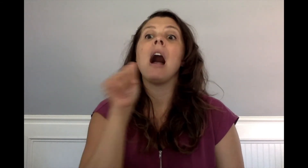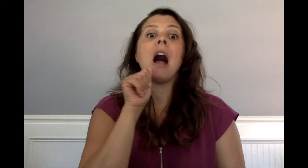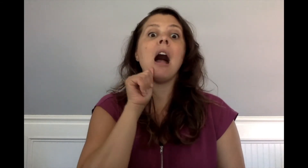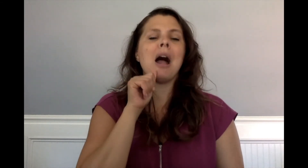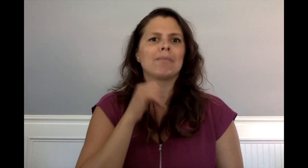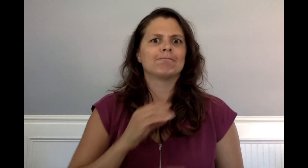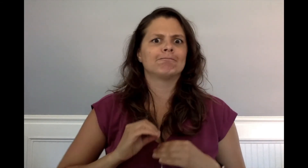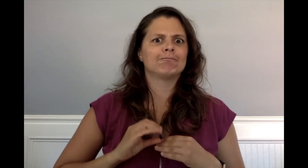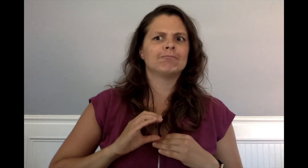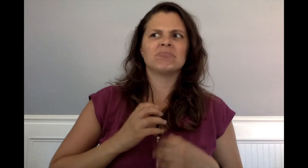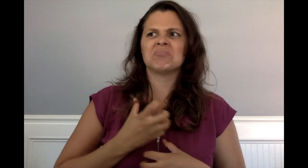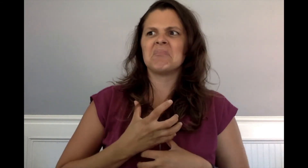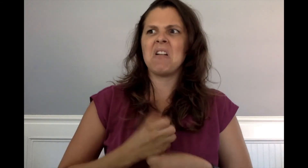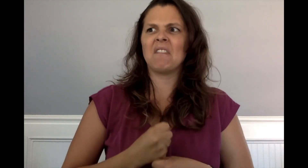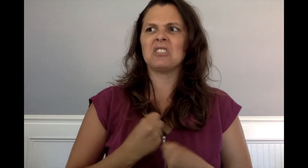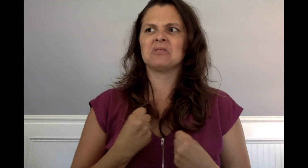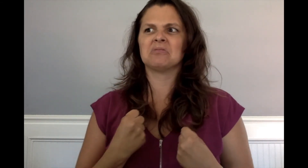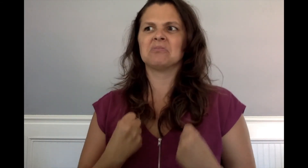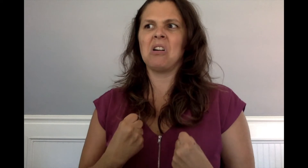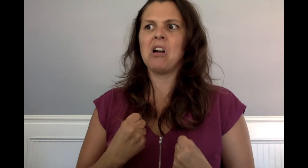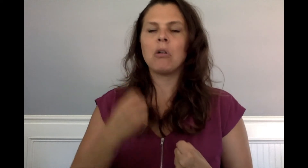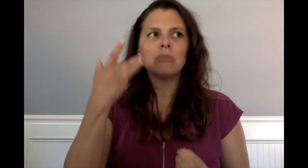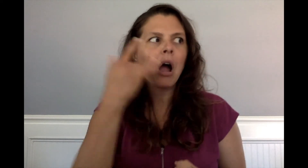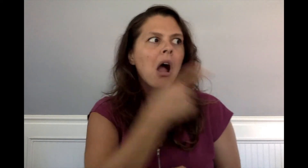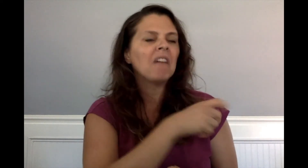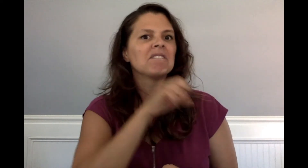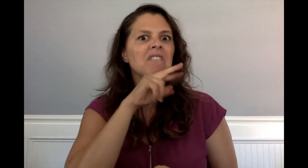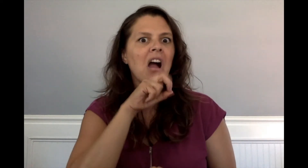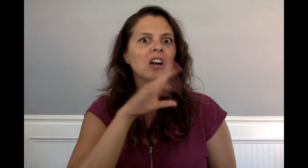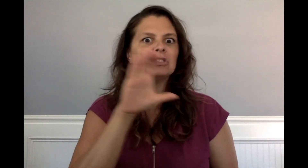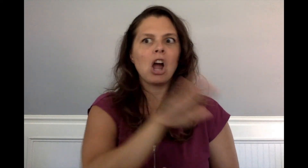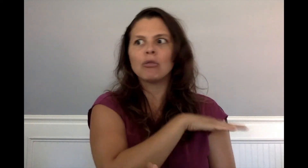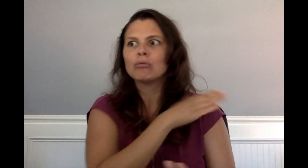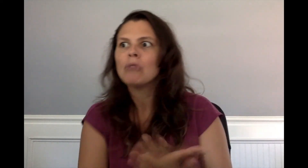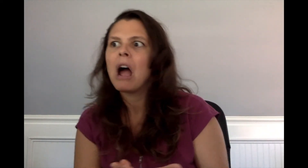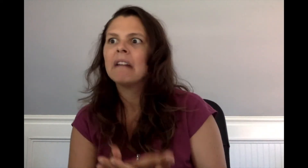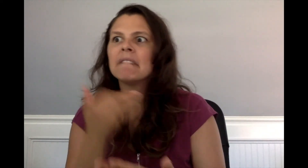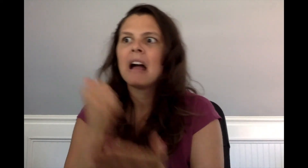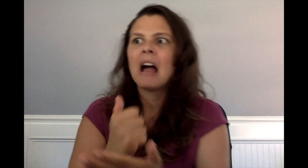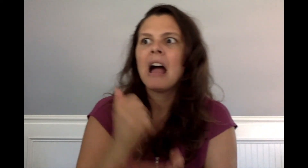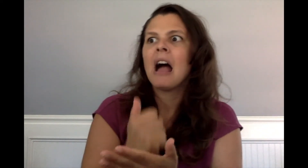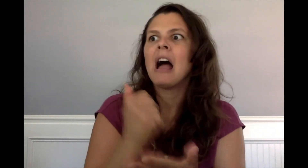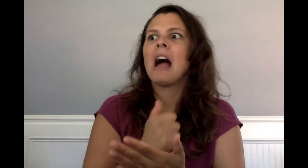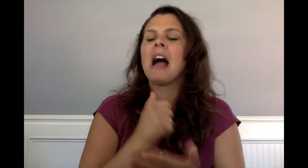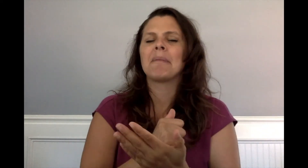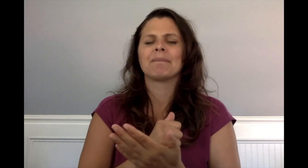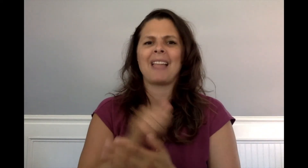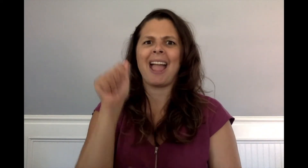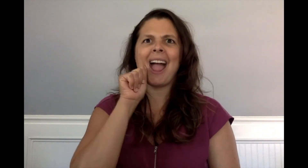Her confidence had grown since Charlie and Frog had arrived.